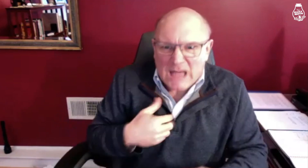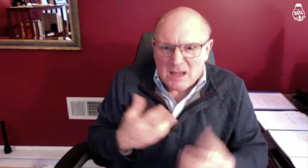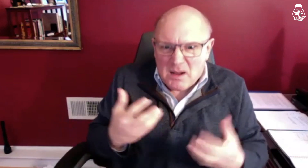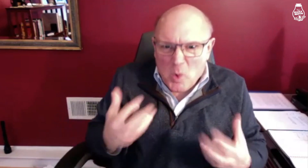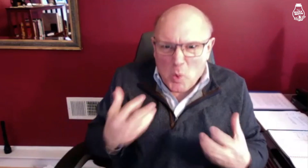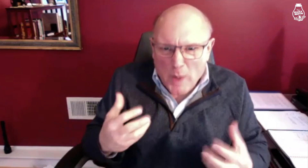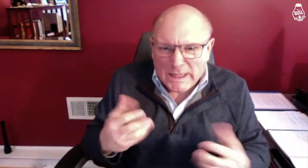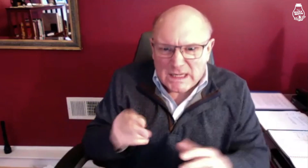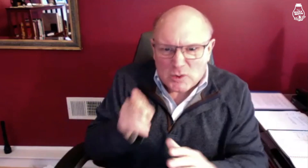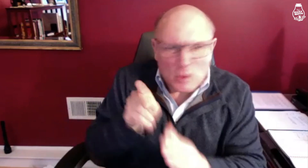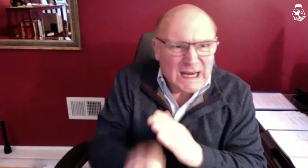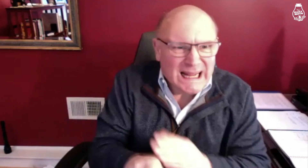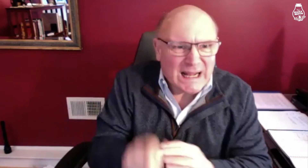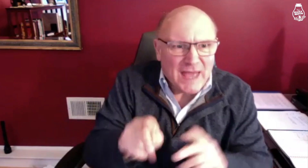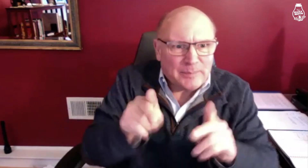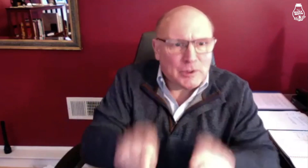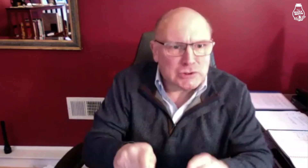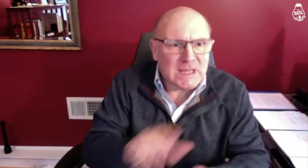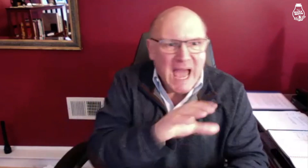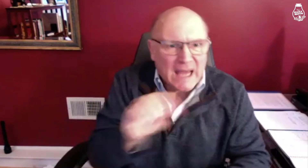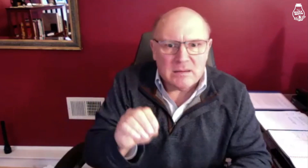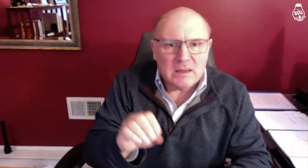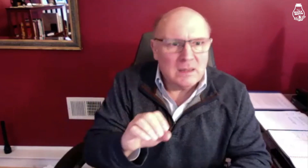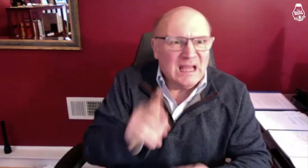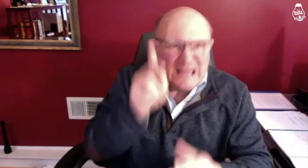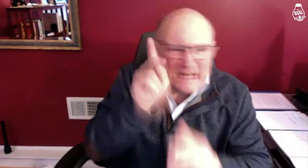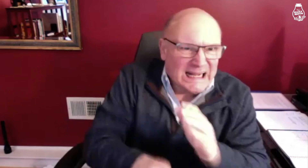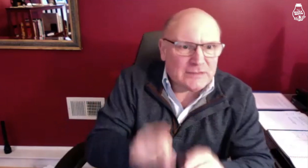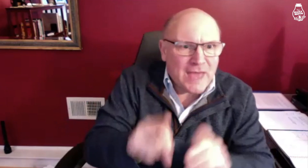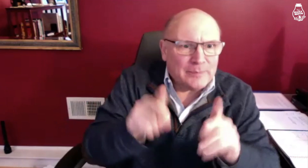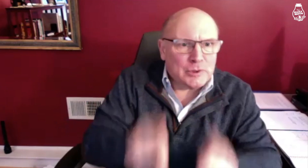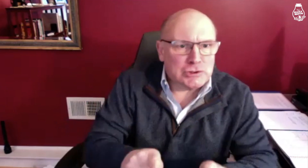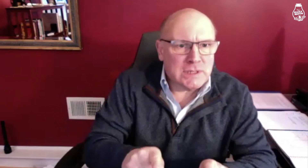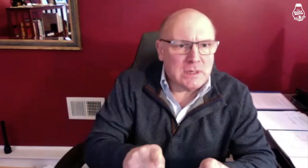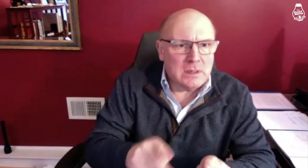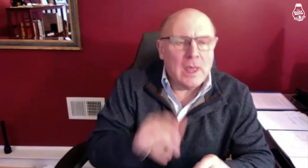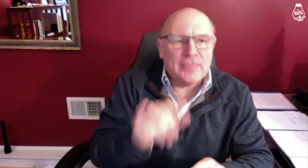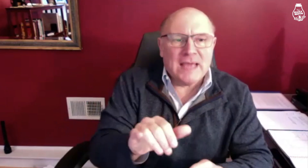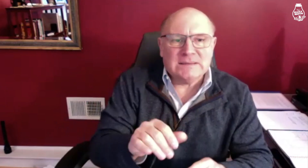"I want to kill the person" and actually killing the person.